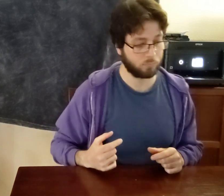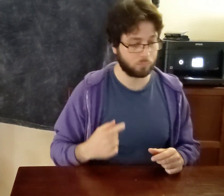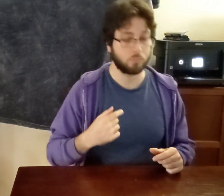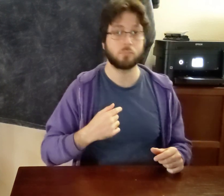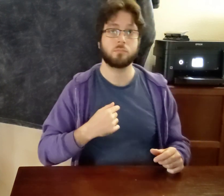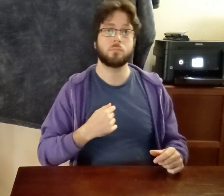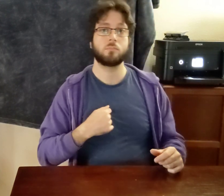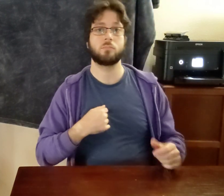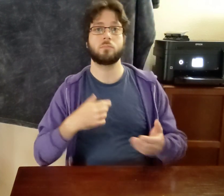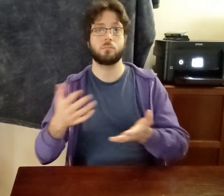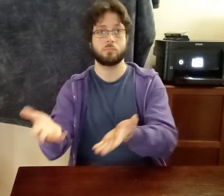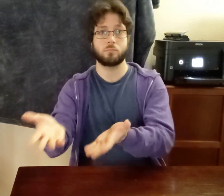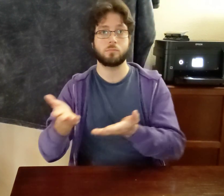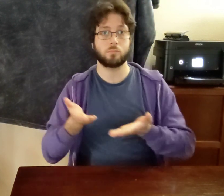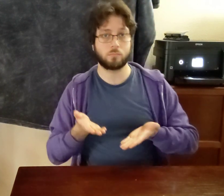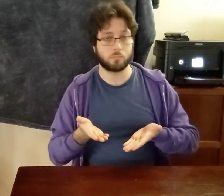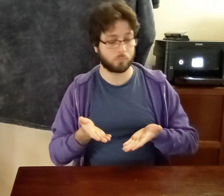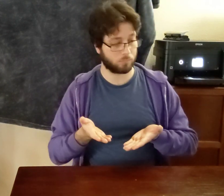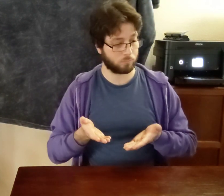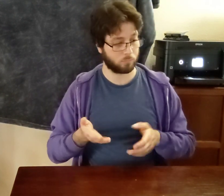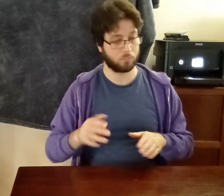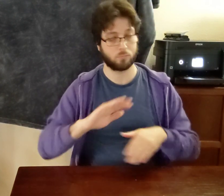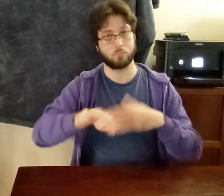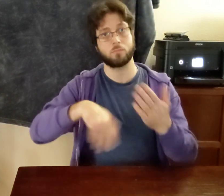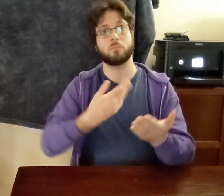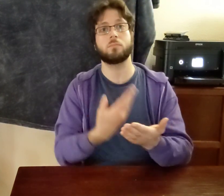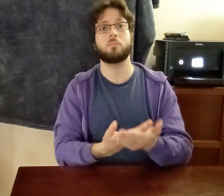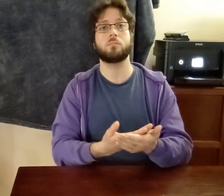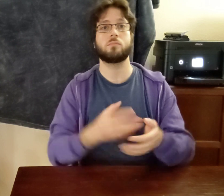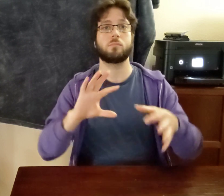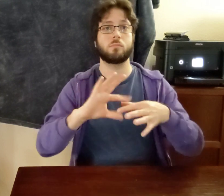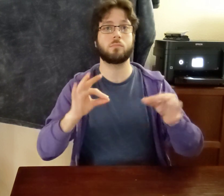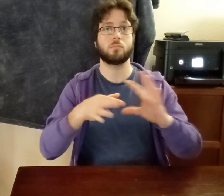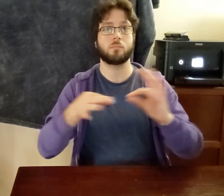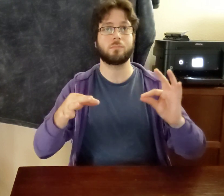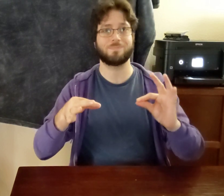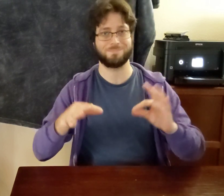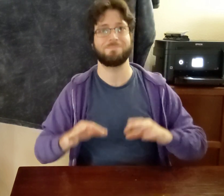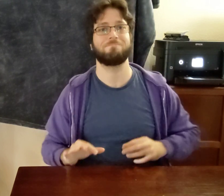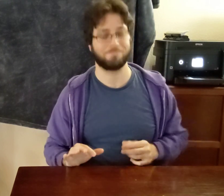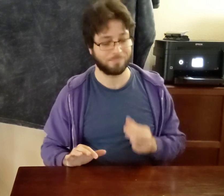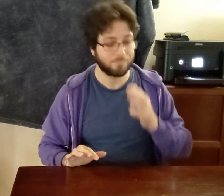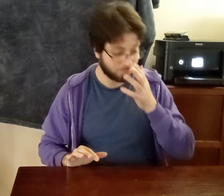I INVITE ALL COMMENT